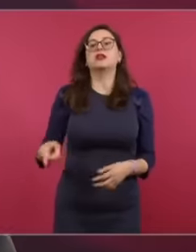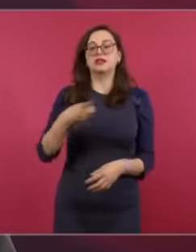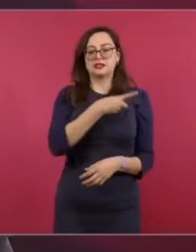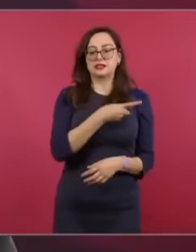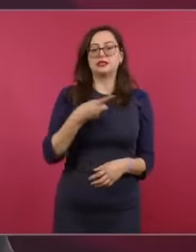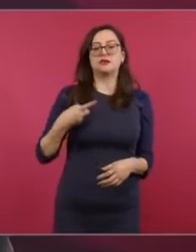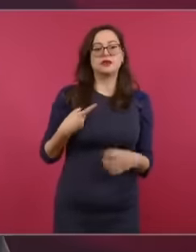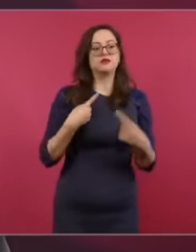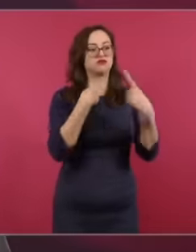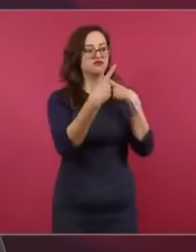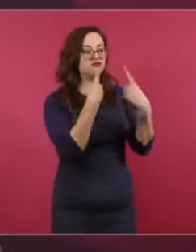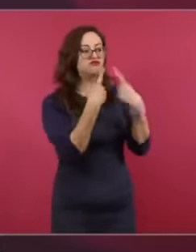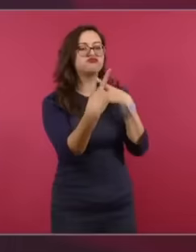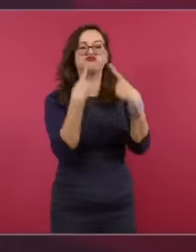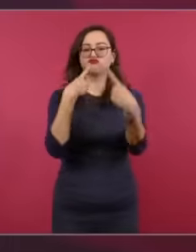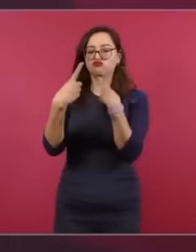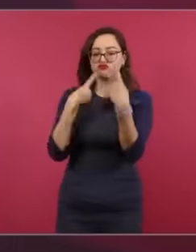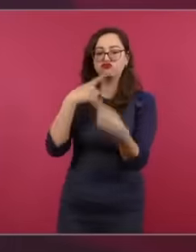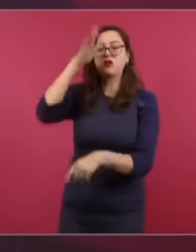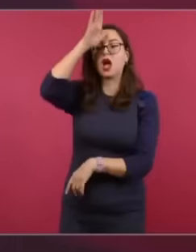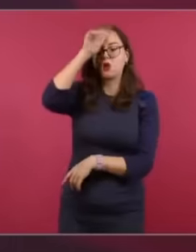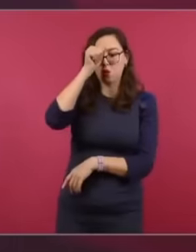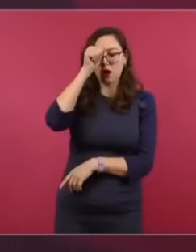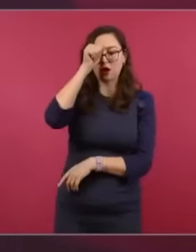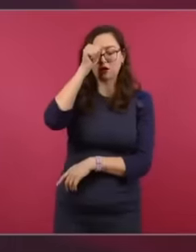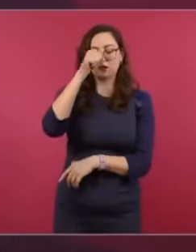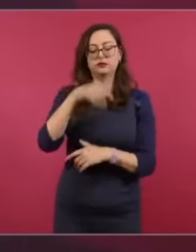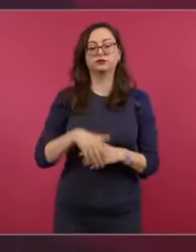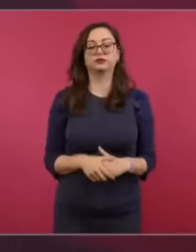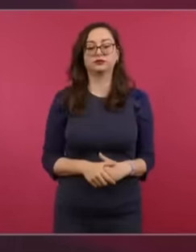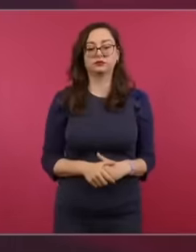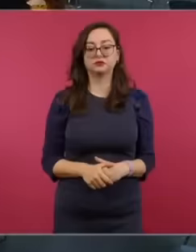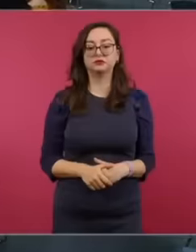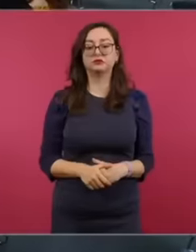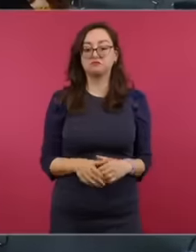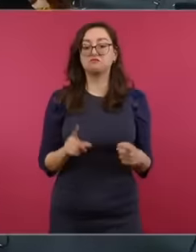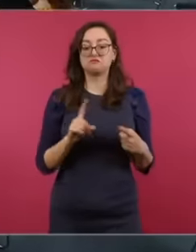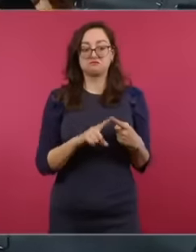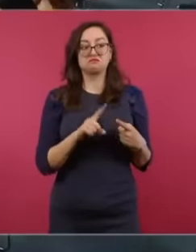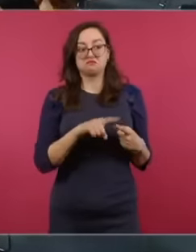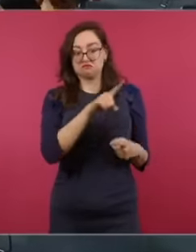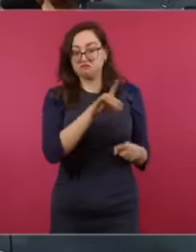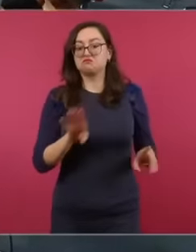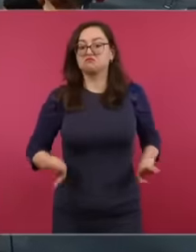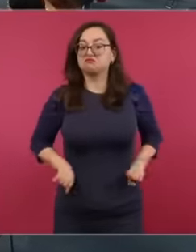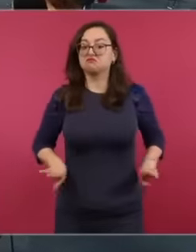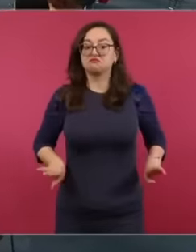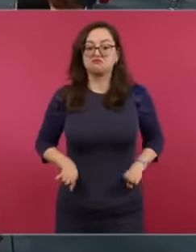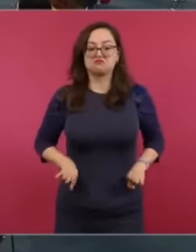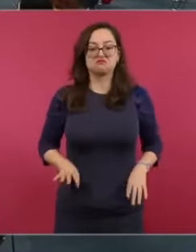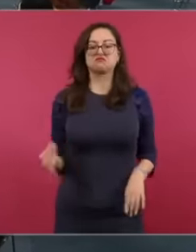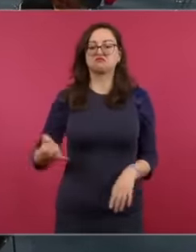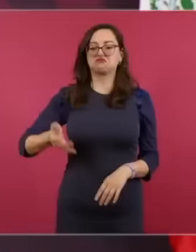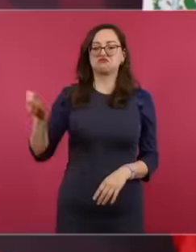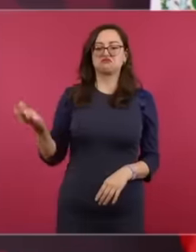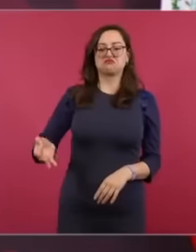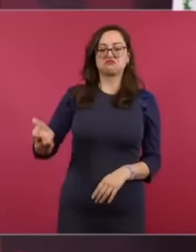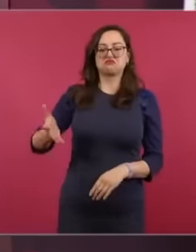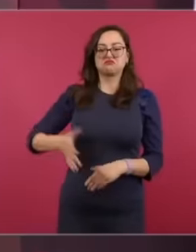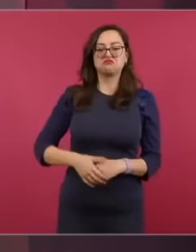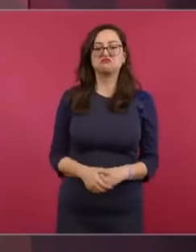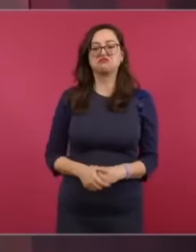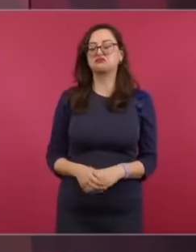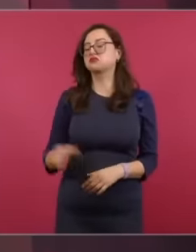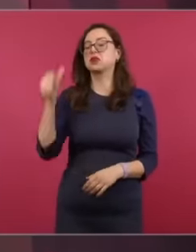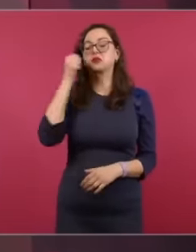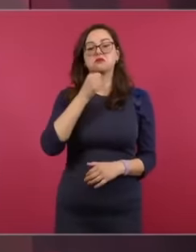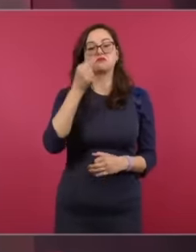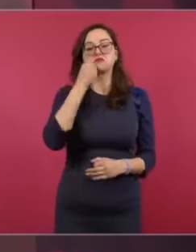dialogue and reach an agreement and qualitatively He He has always treated us as